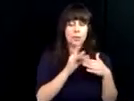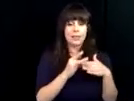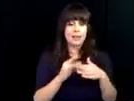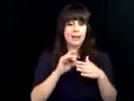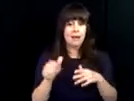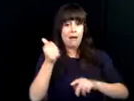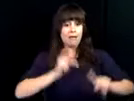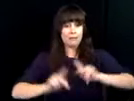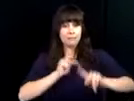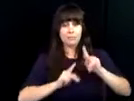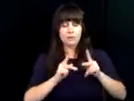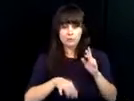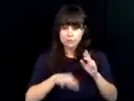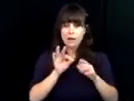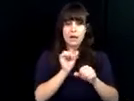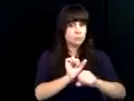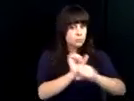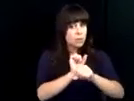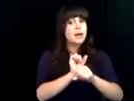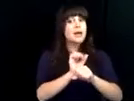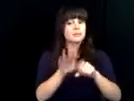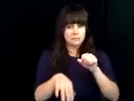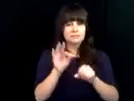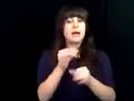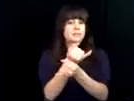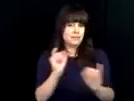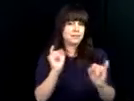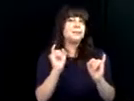is growing and developing and we're creating new opportunities